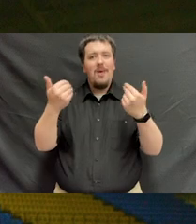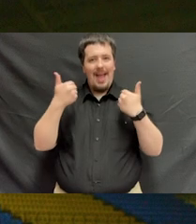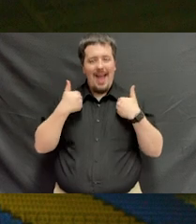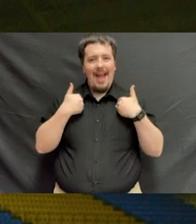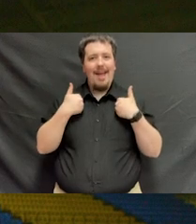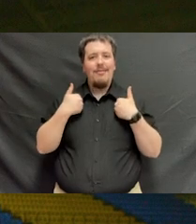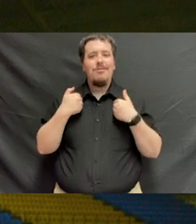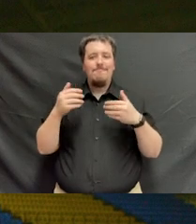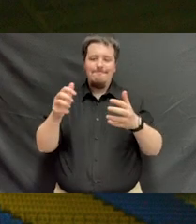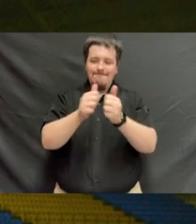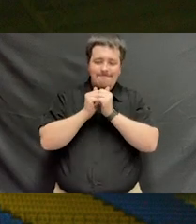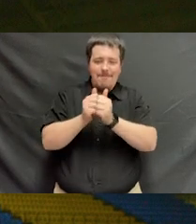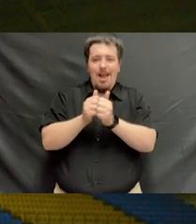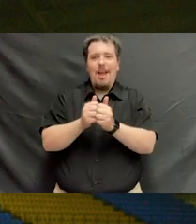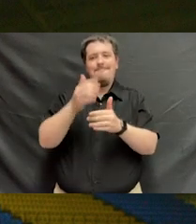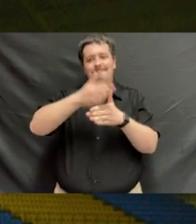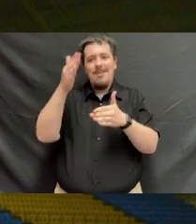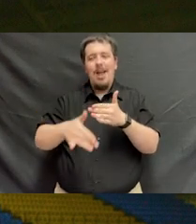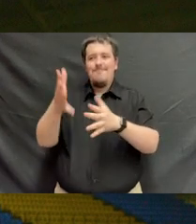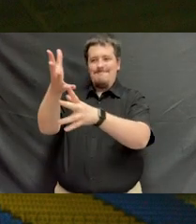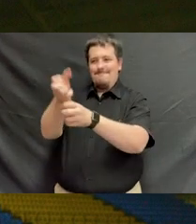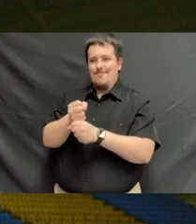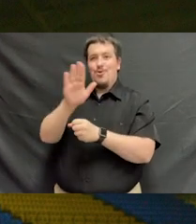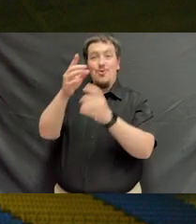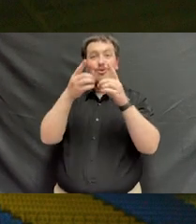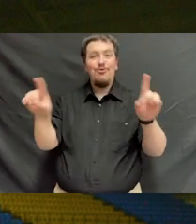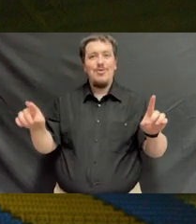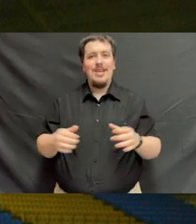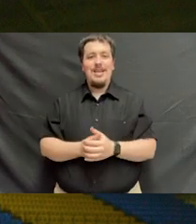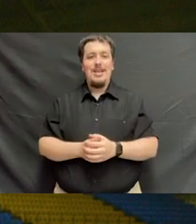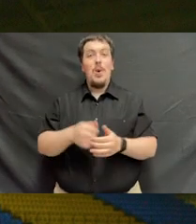that have come together to culminate in your receiving of your degree.